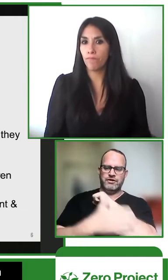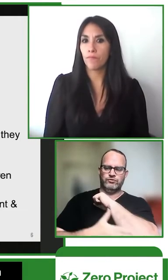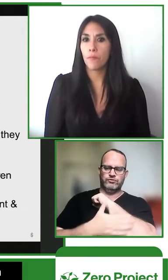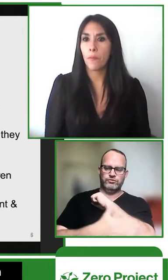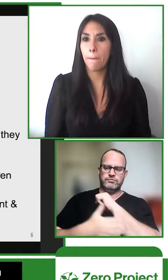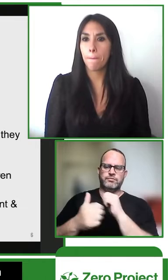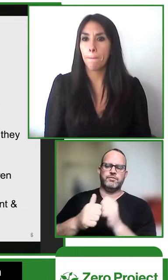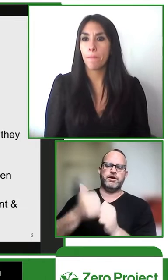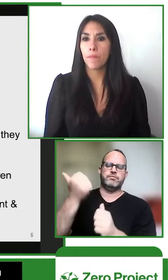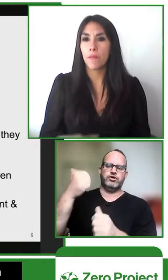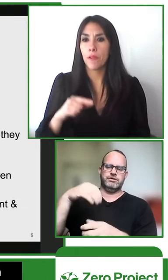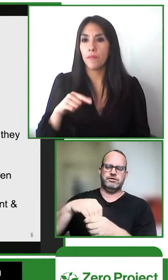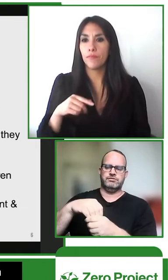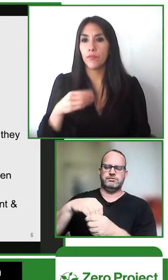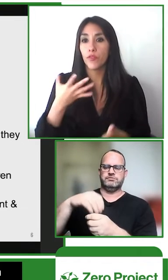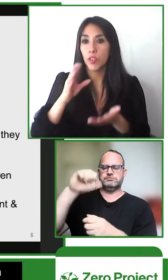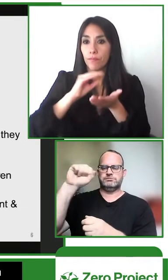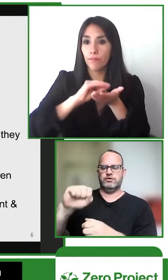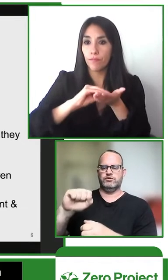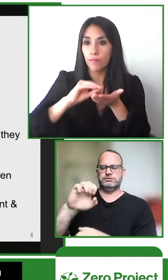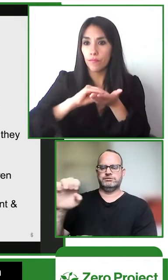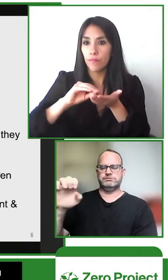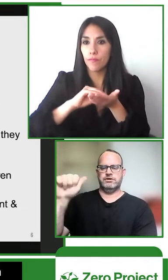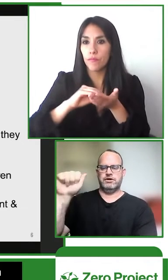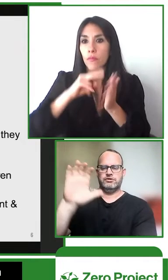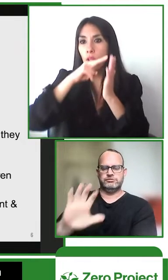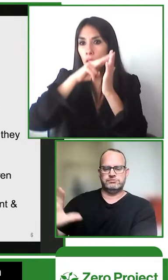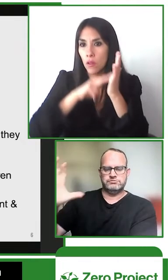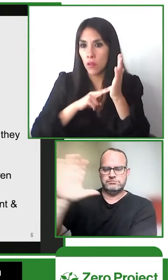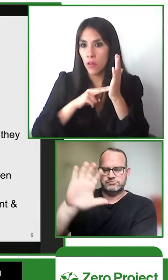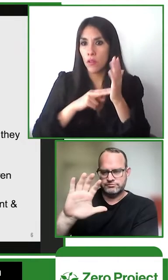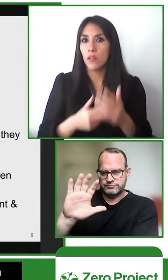so up to this point we've worked with six different countries mostly in southeast asia